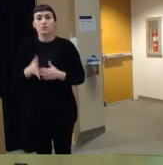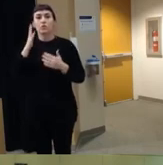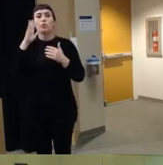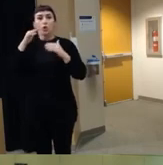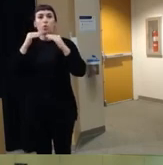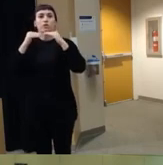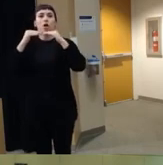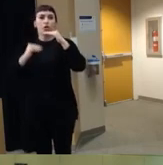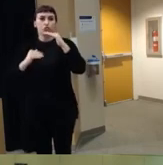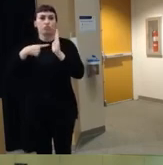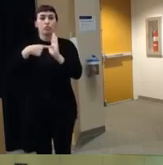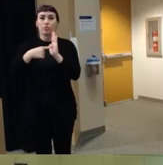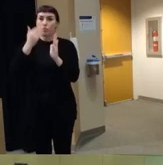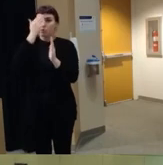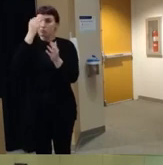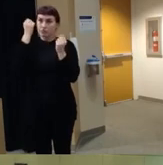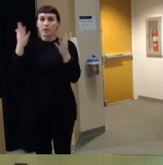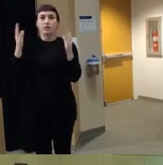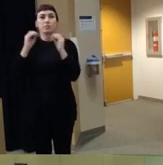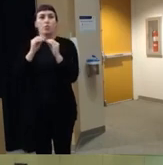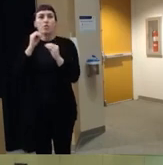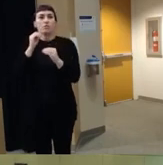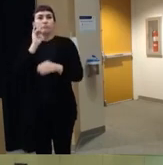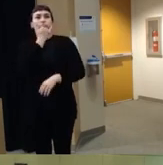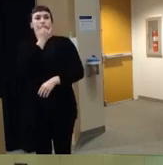that there were a lot more um unintentional firearm injuries and deaths that OCC heard